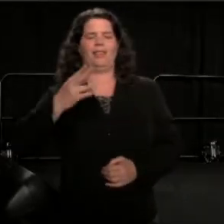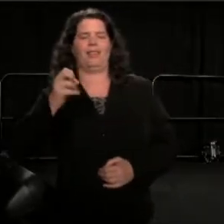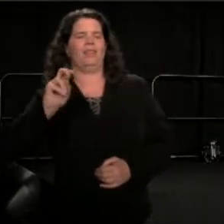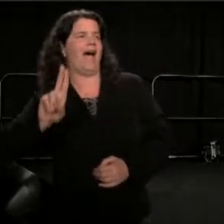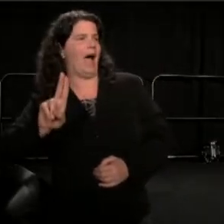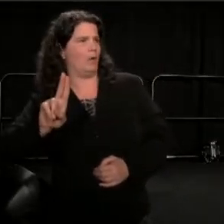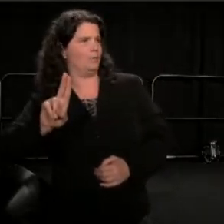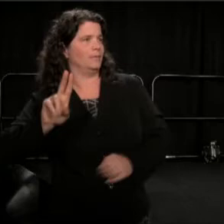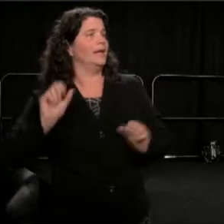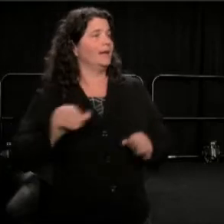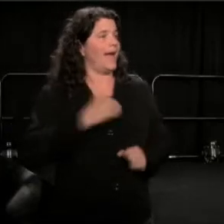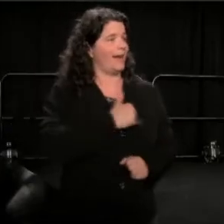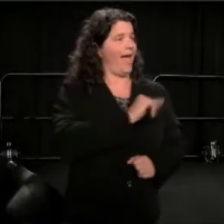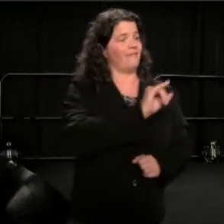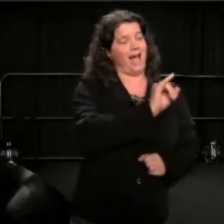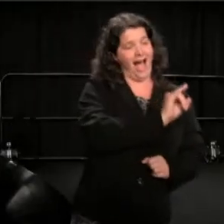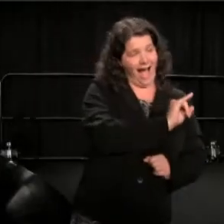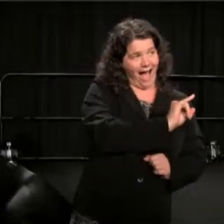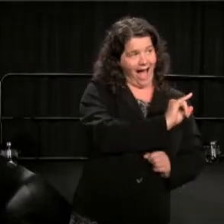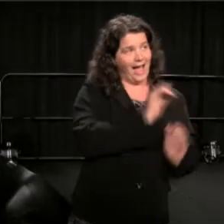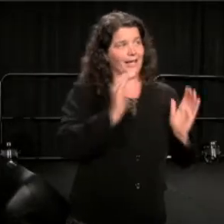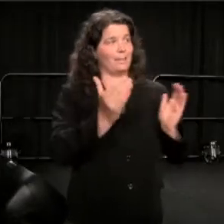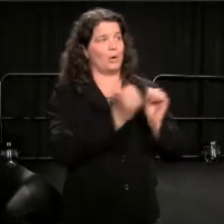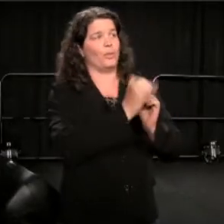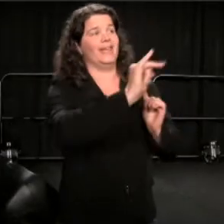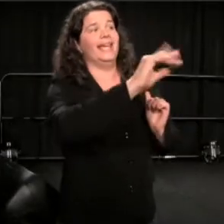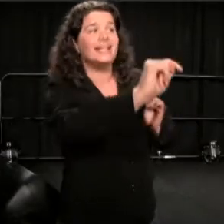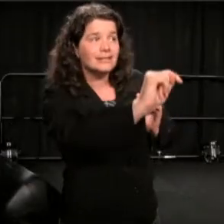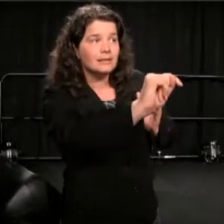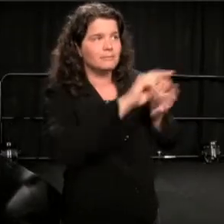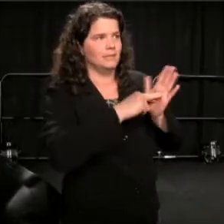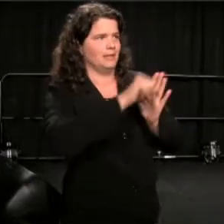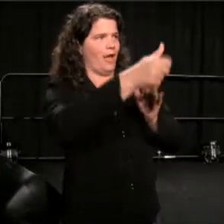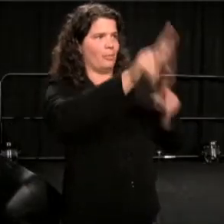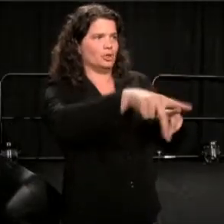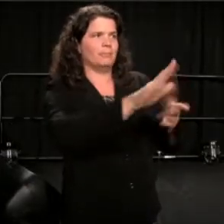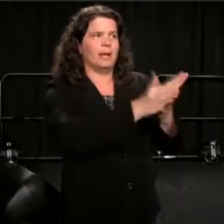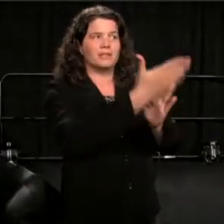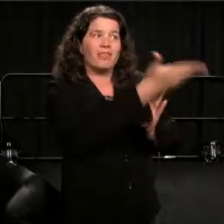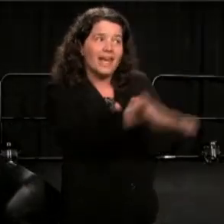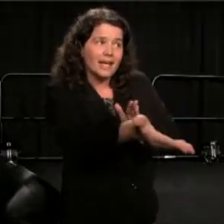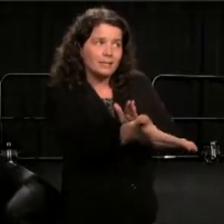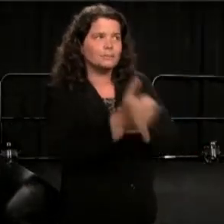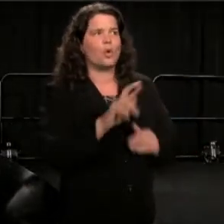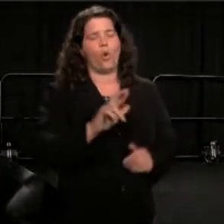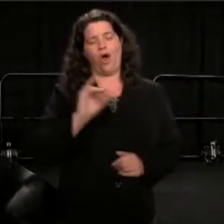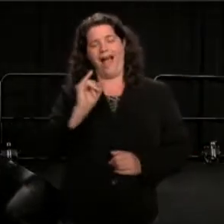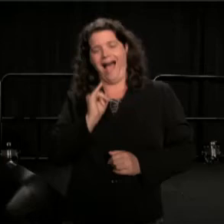Or we can have "I, thou" relationships, where we struggle with what I call,